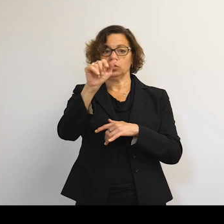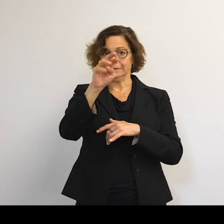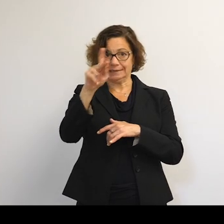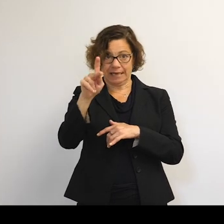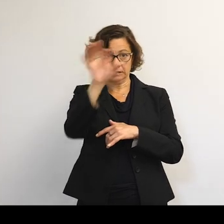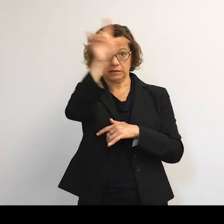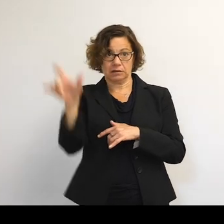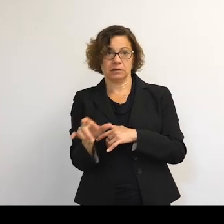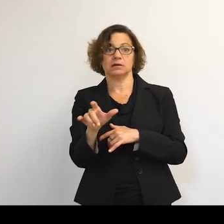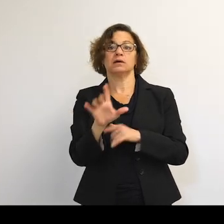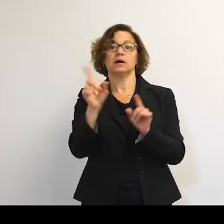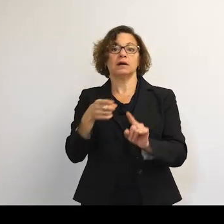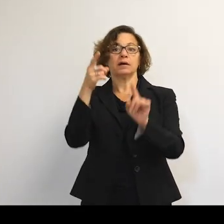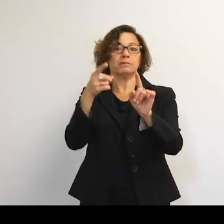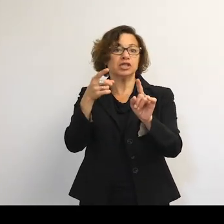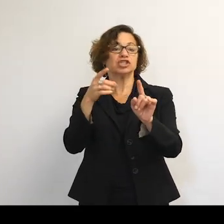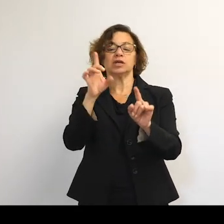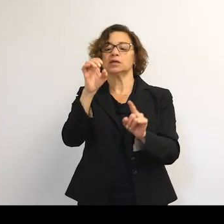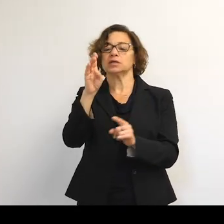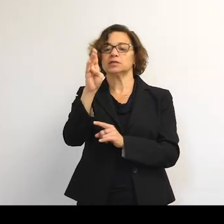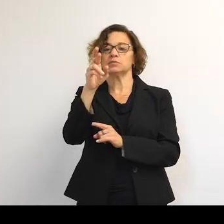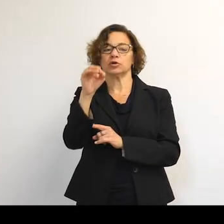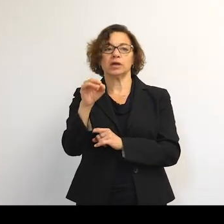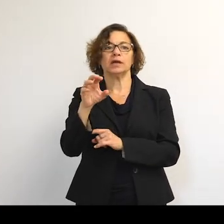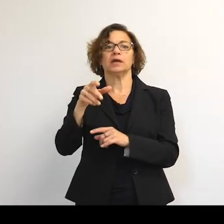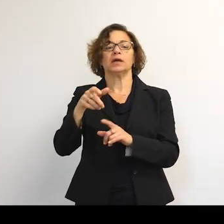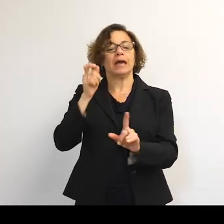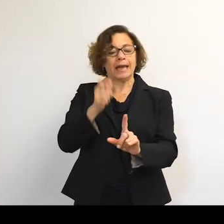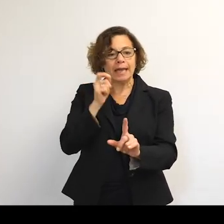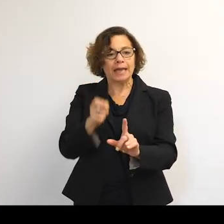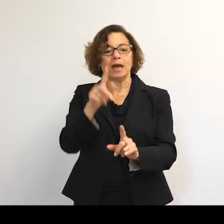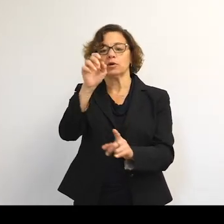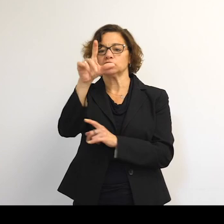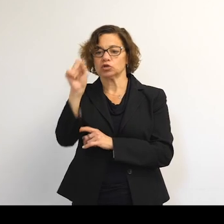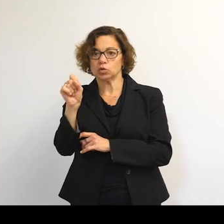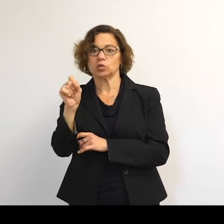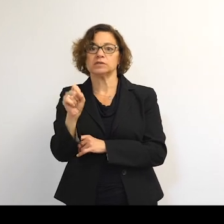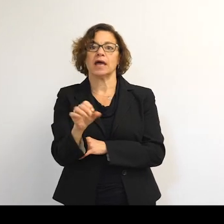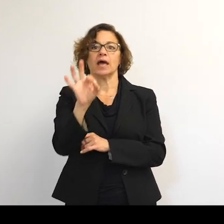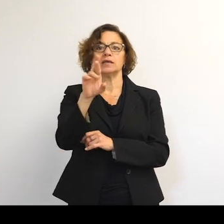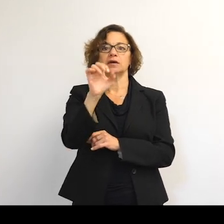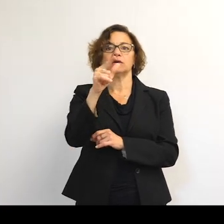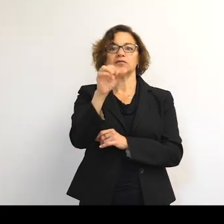Mission debris-- those lens caps, those wrenches. And fragmentation debris-- the pieces of debris